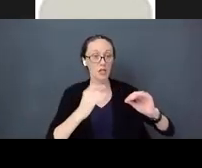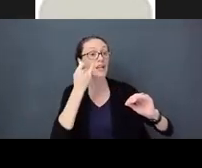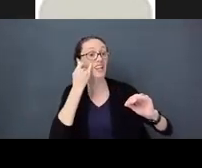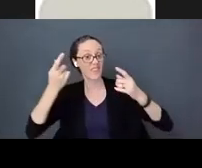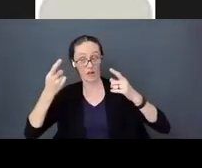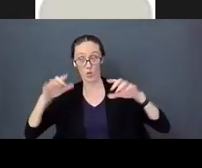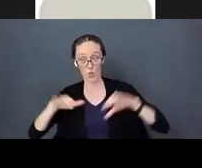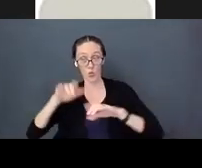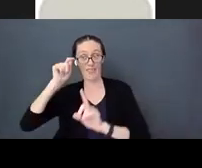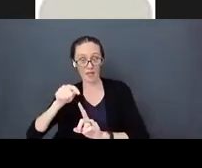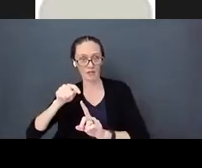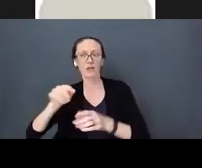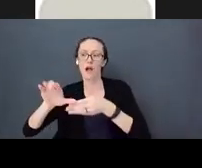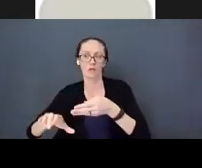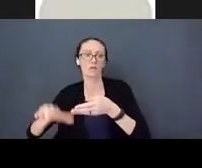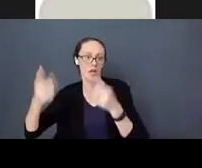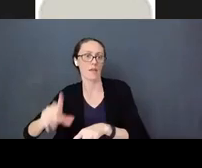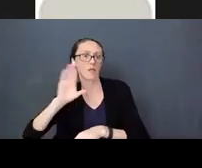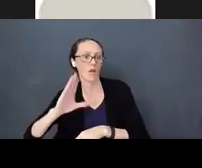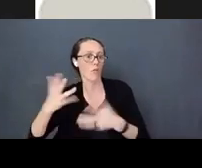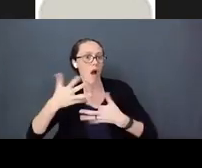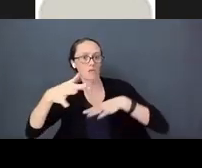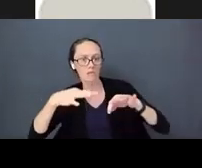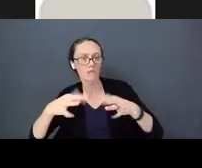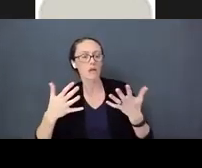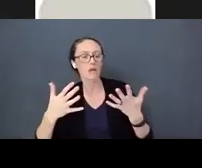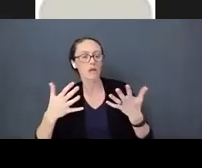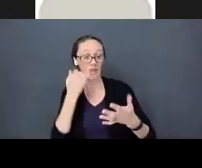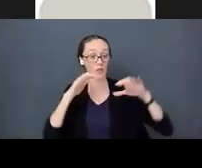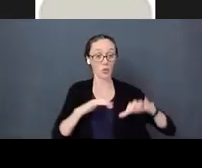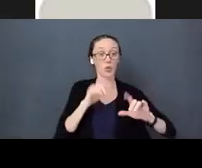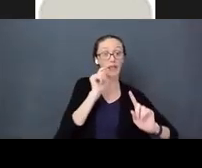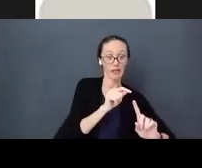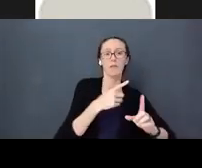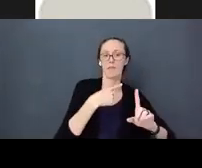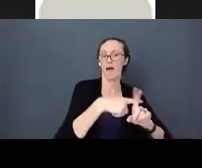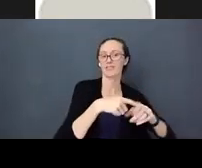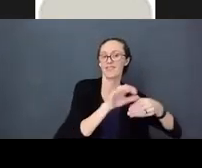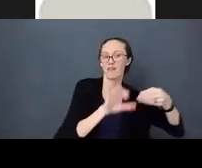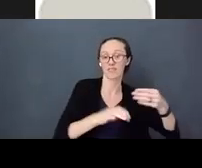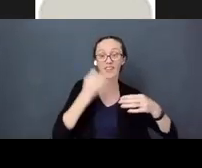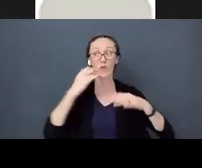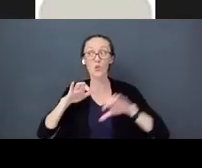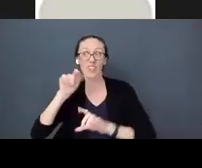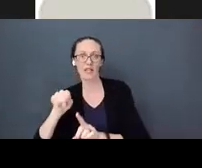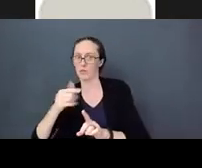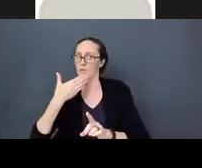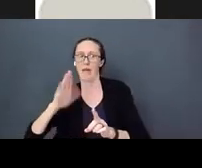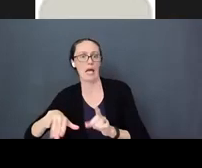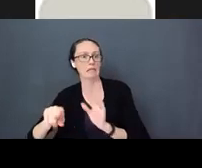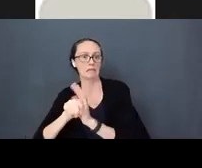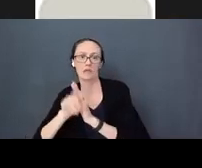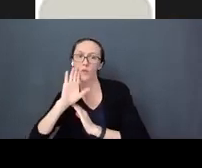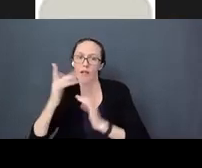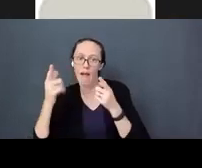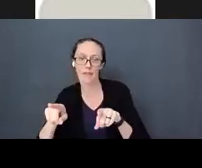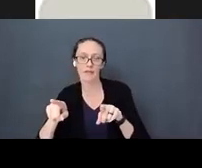are somethings we can’t do. If we do them, it is a bad thing. The best way to understand that is to